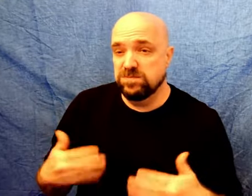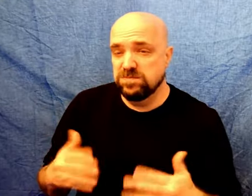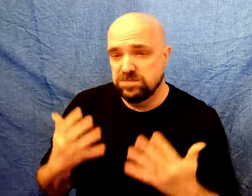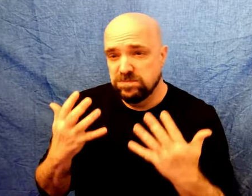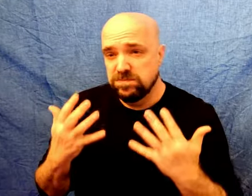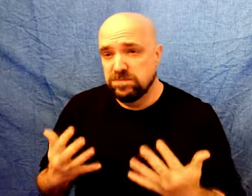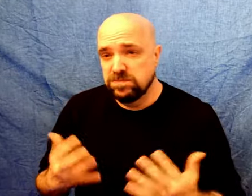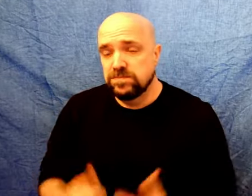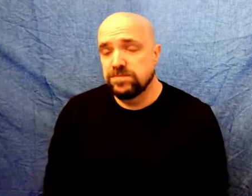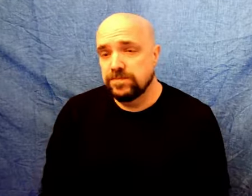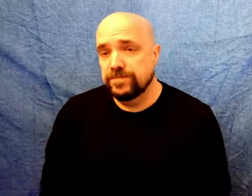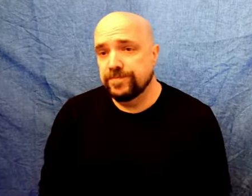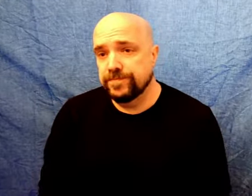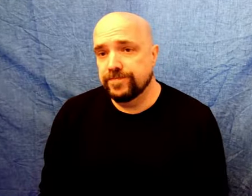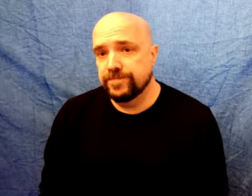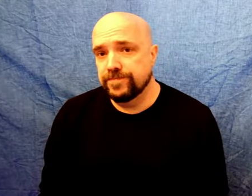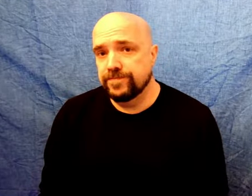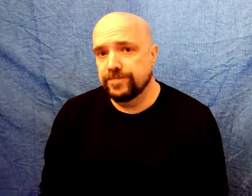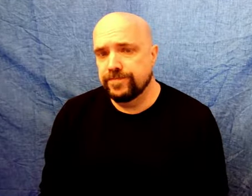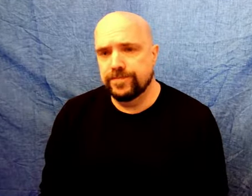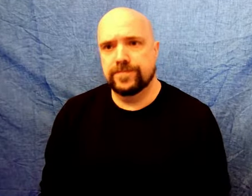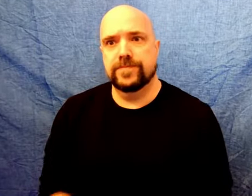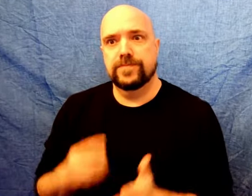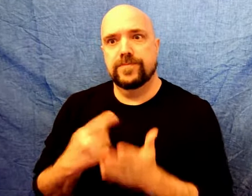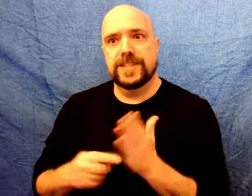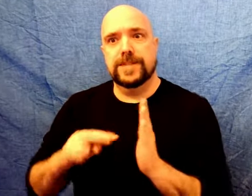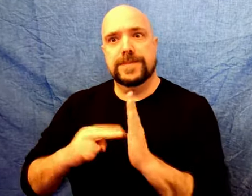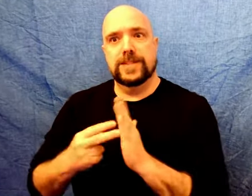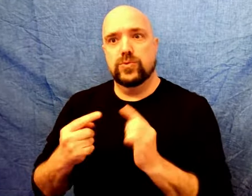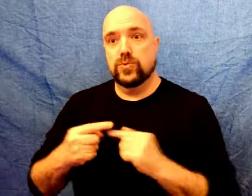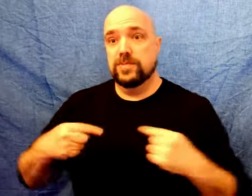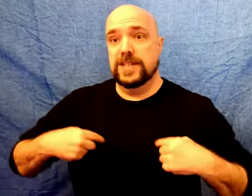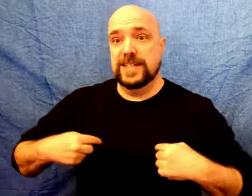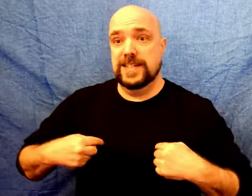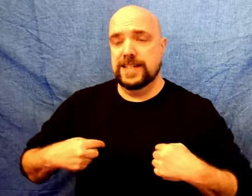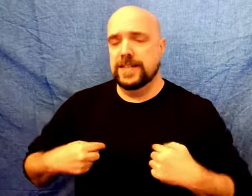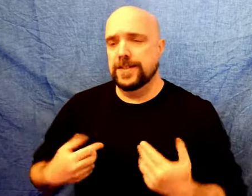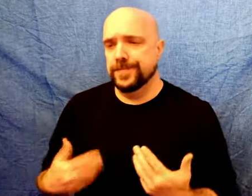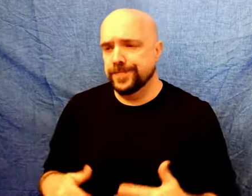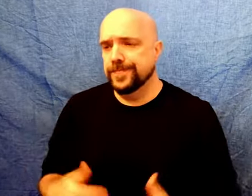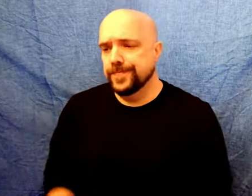This is very sad. What does this mean to me?